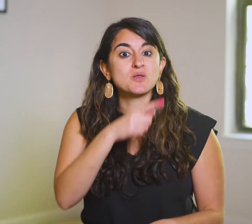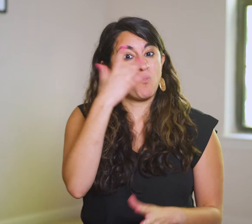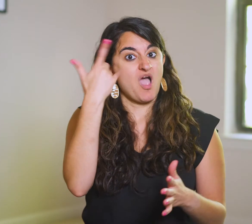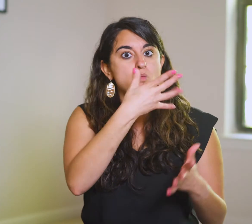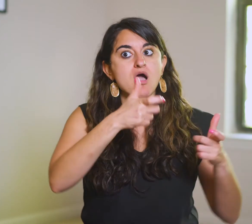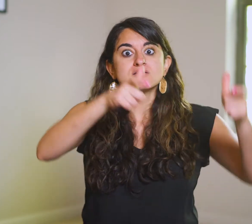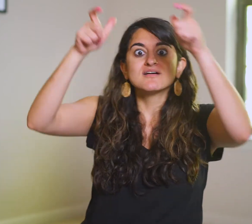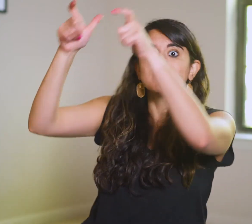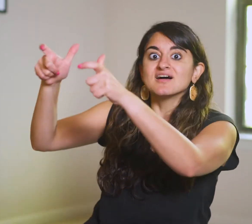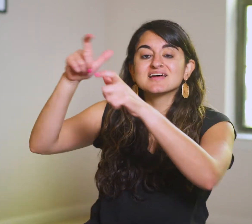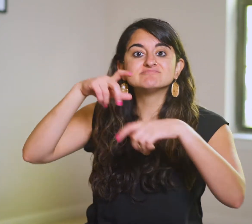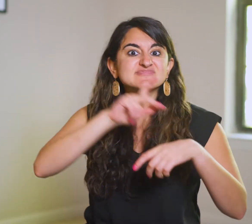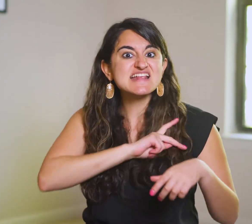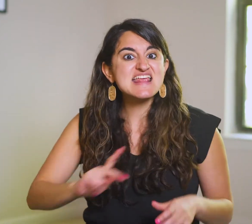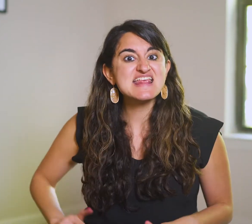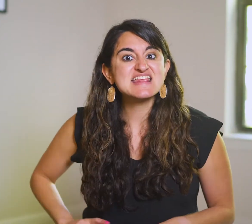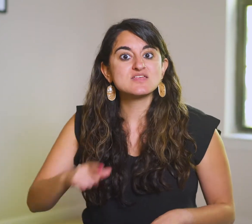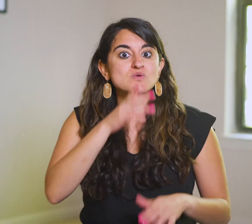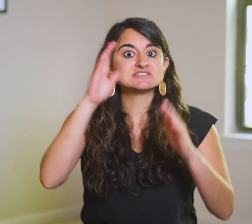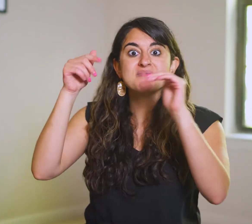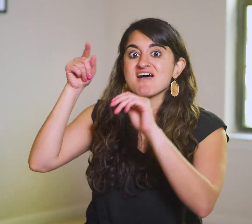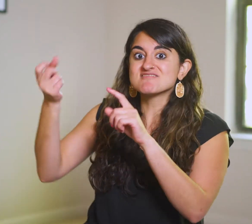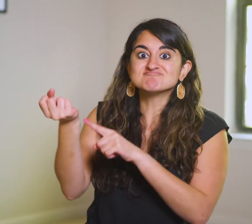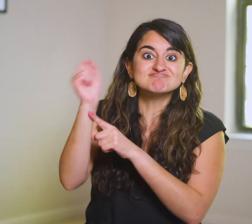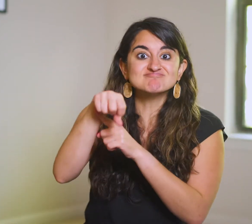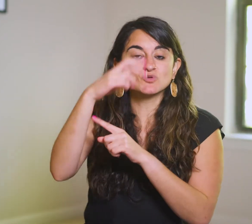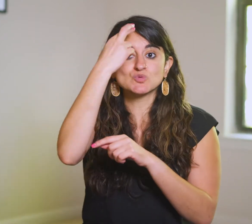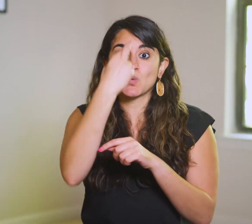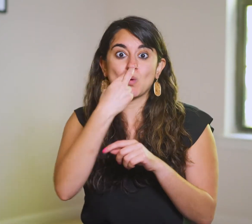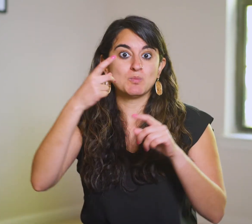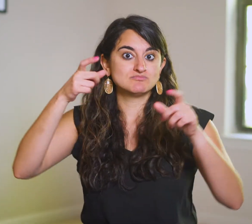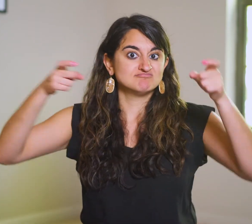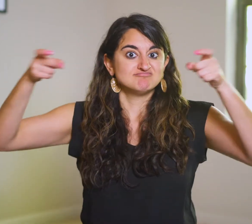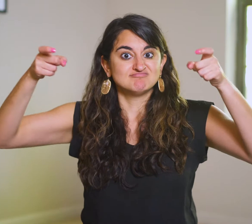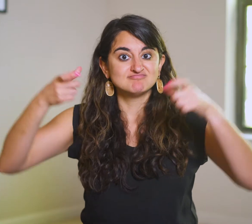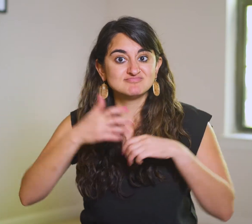because they’ll want to crown Him as King, they’ll expect Him to overthrow the Roman oppressors,